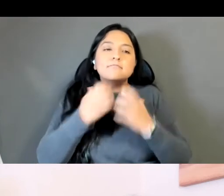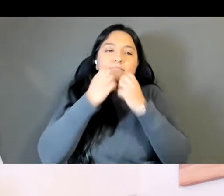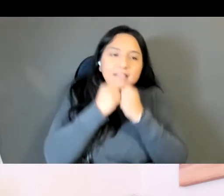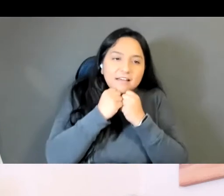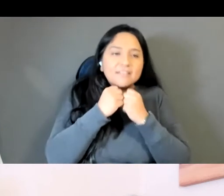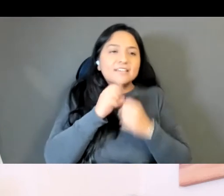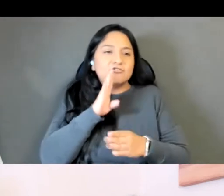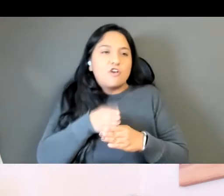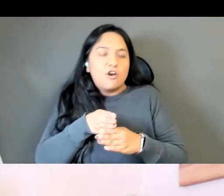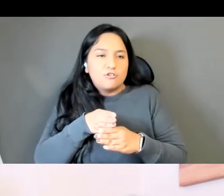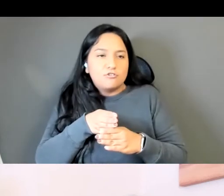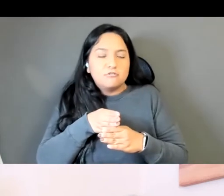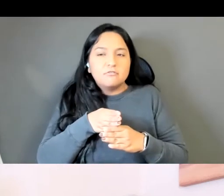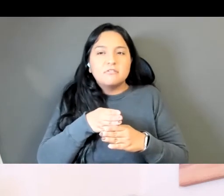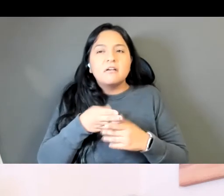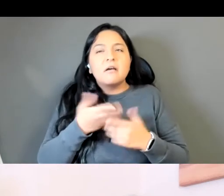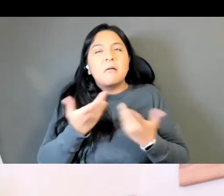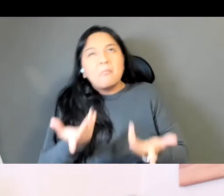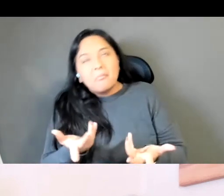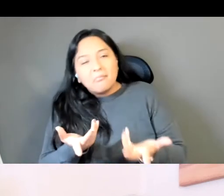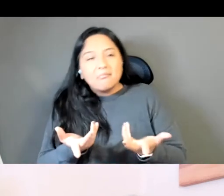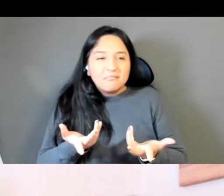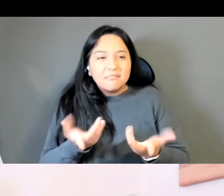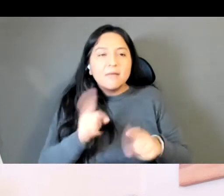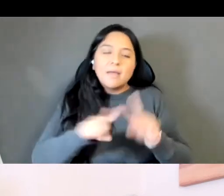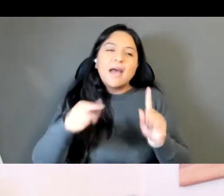but I was really kind of digging into that and writing an essay about and I had my mom